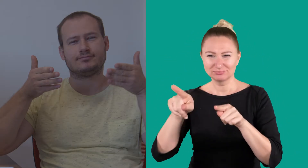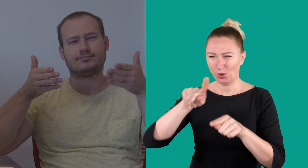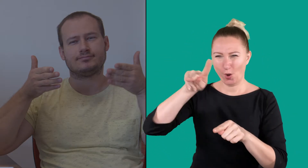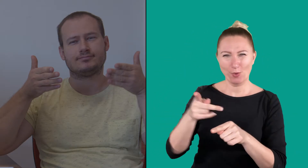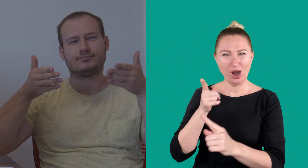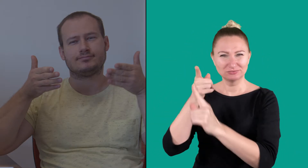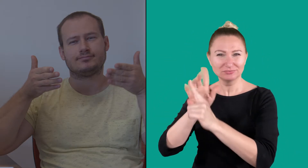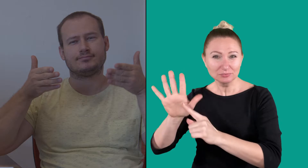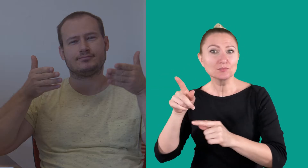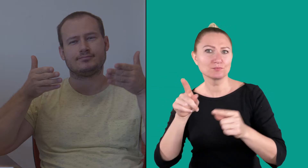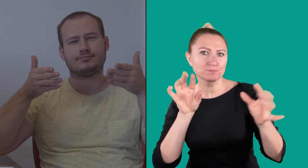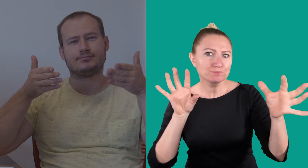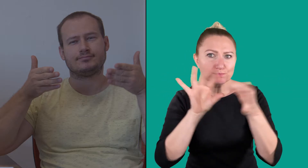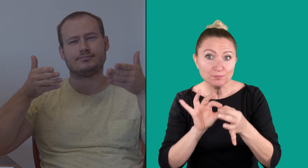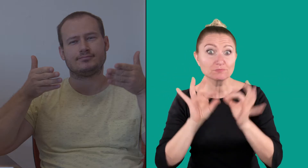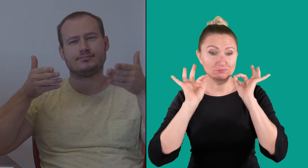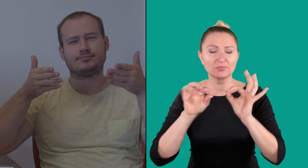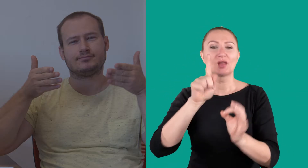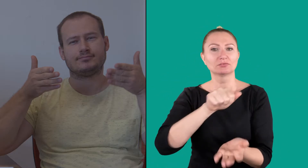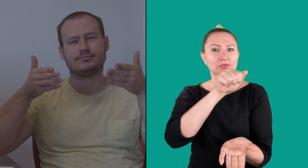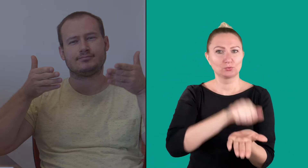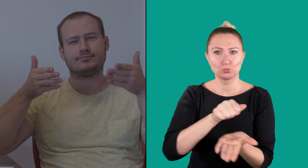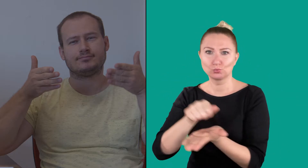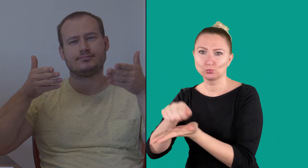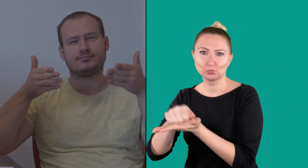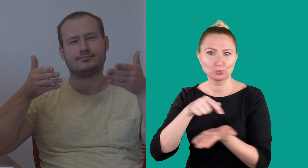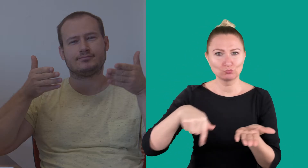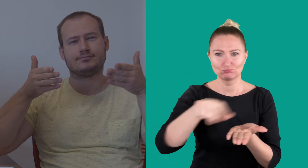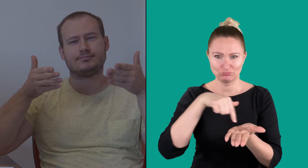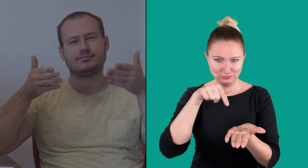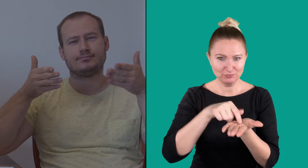then he can submit a project. Roman will print the terms of the call